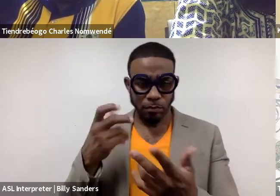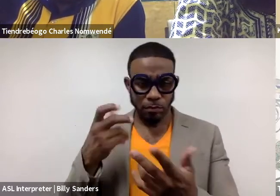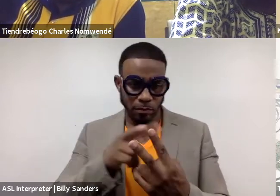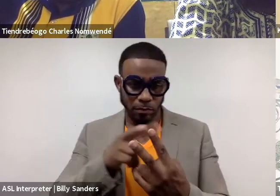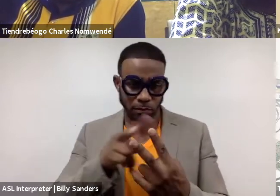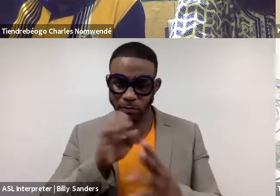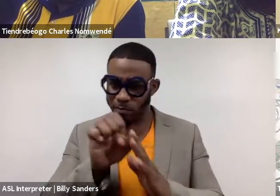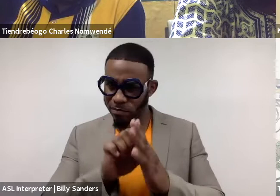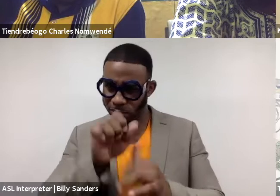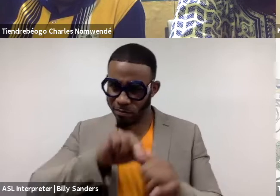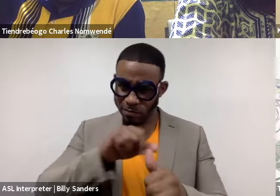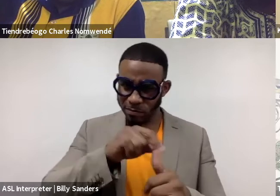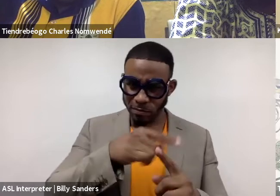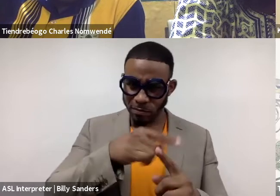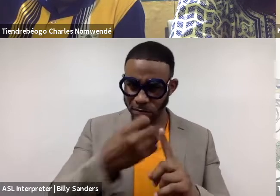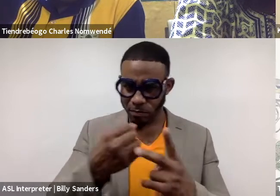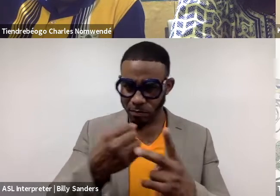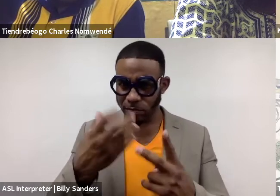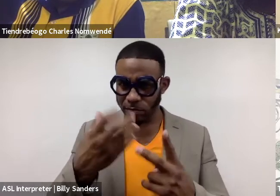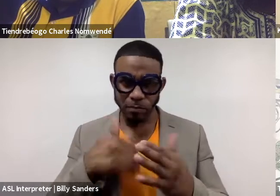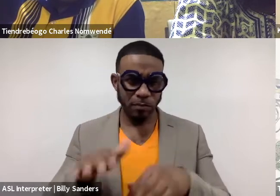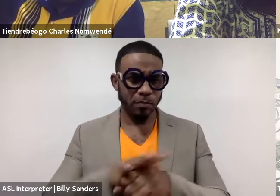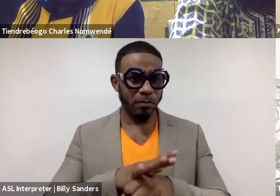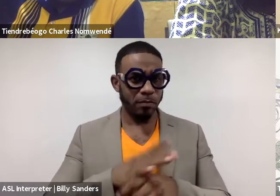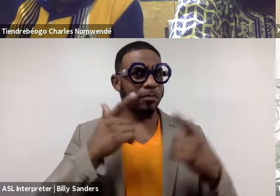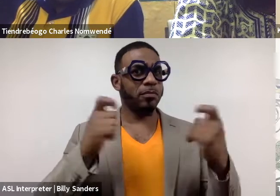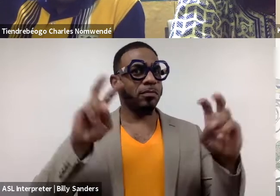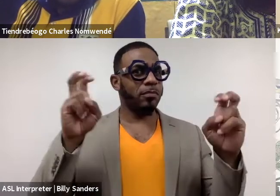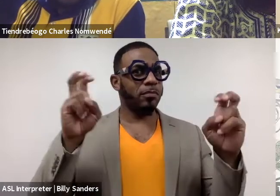around that I feel are bigger issues or subjects rather